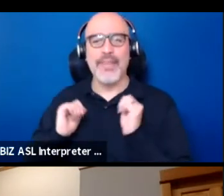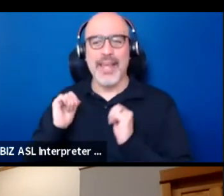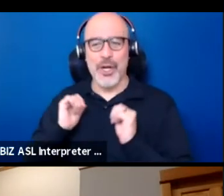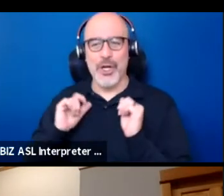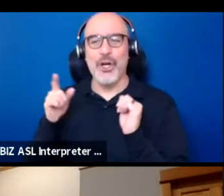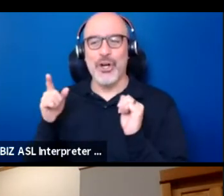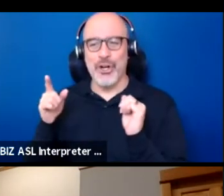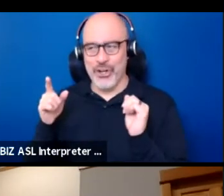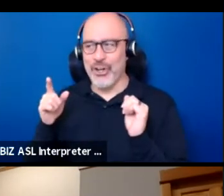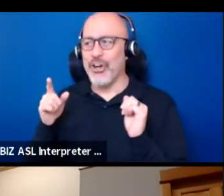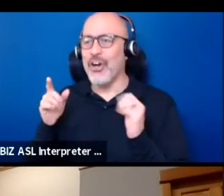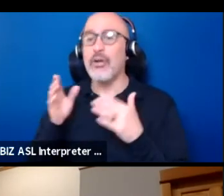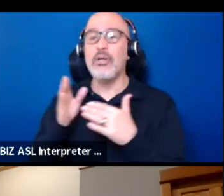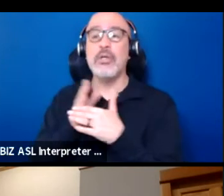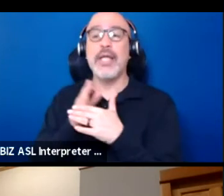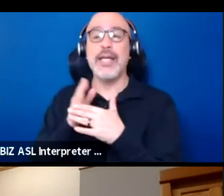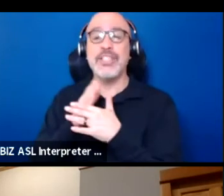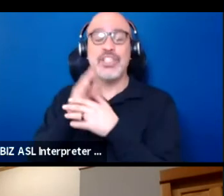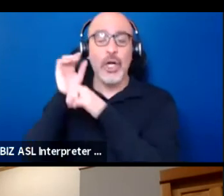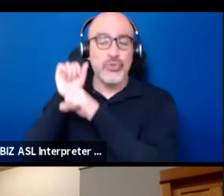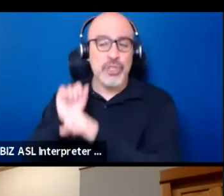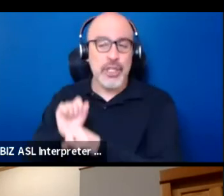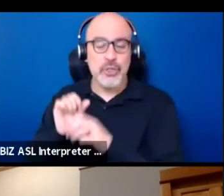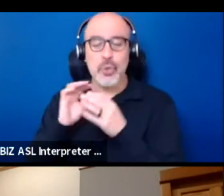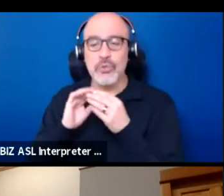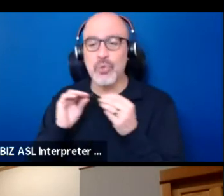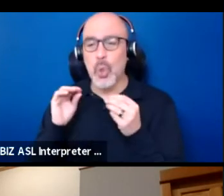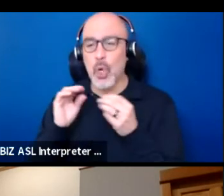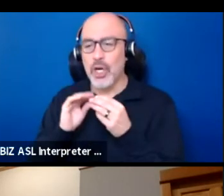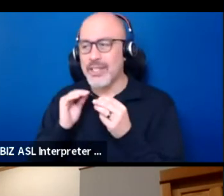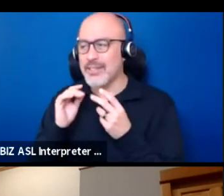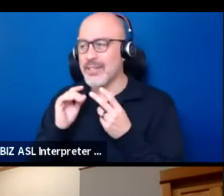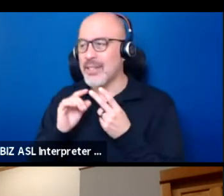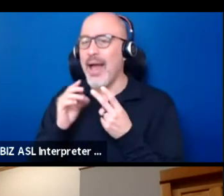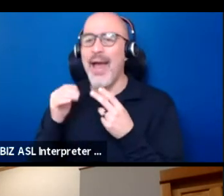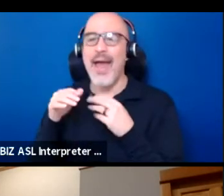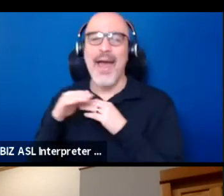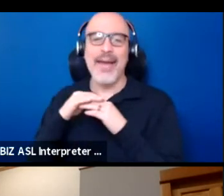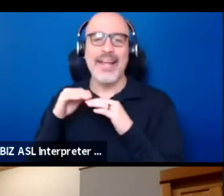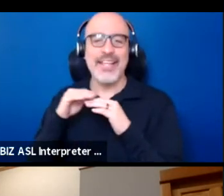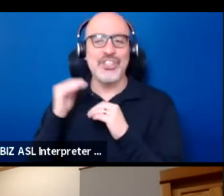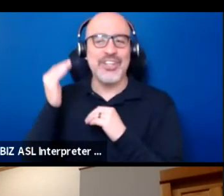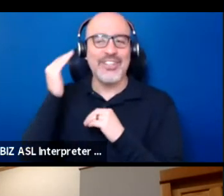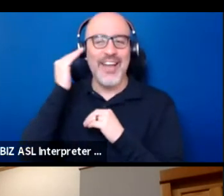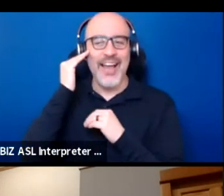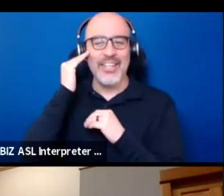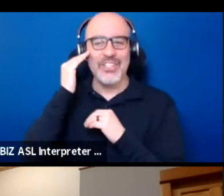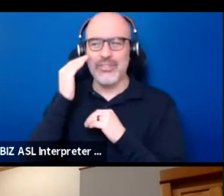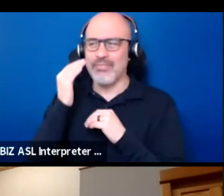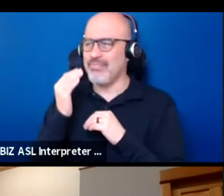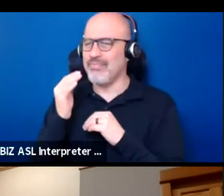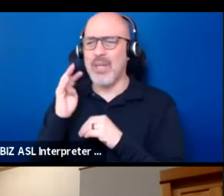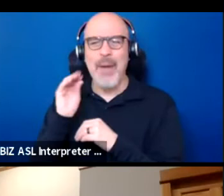that shared traditional stories and indigenous knowledge. This was like 40 years ago.